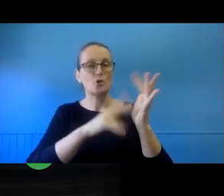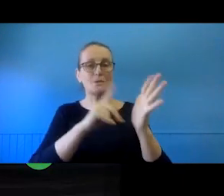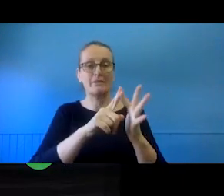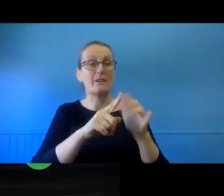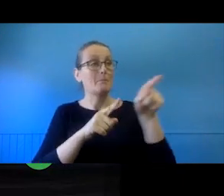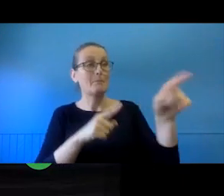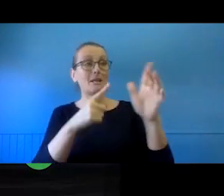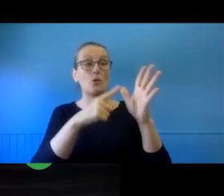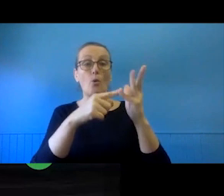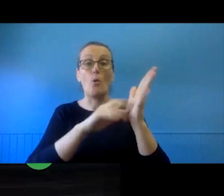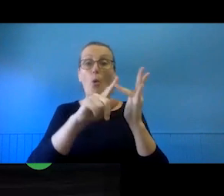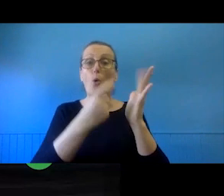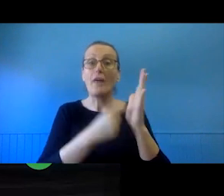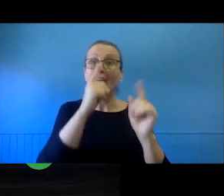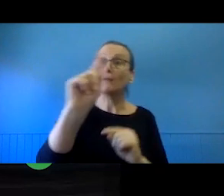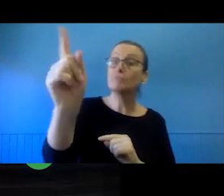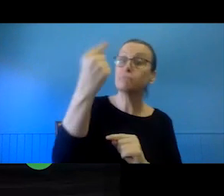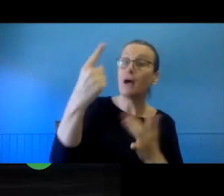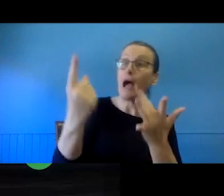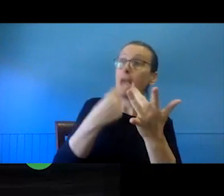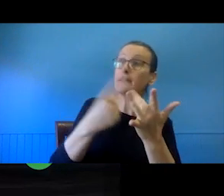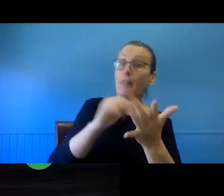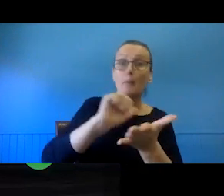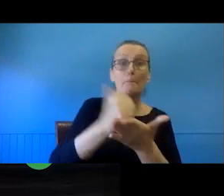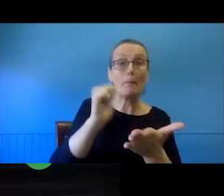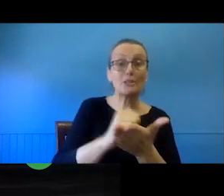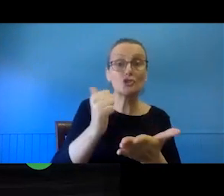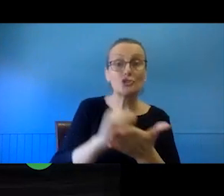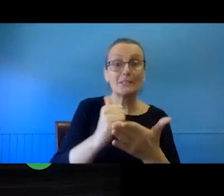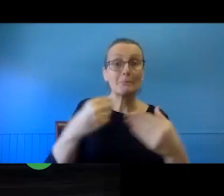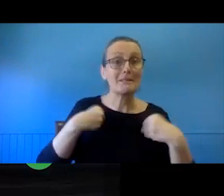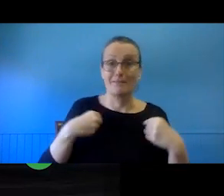licence another publisher, for example, to publish the same book.